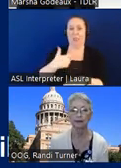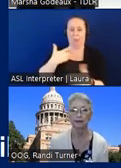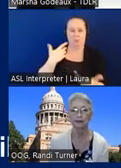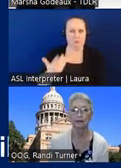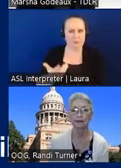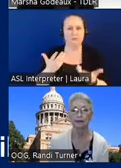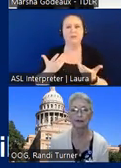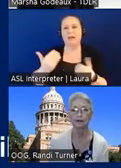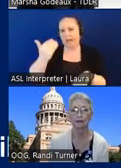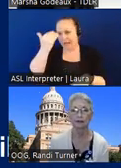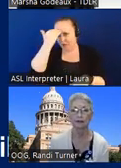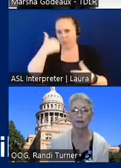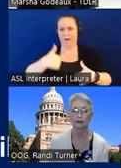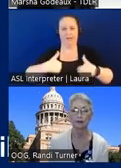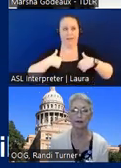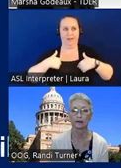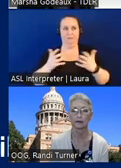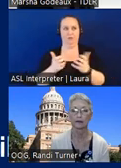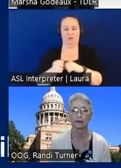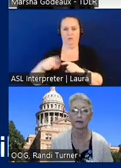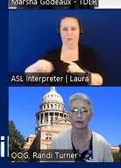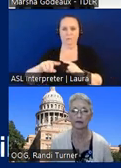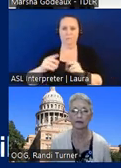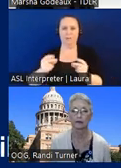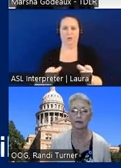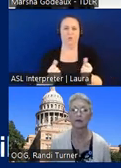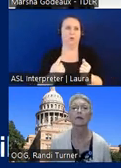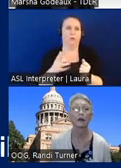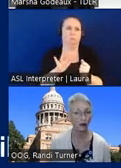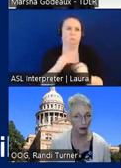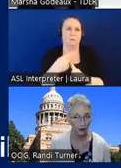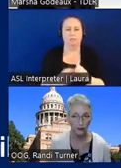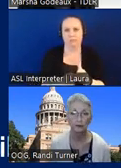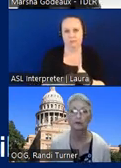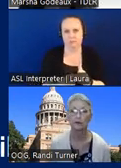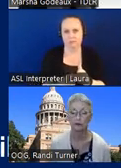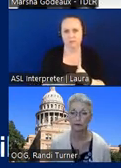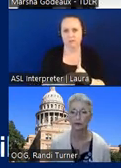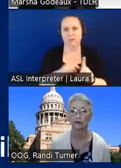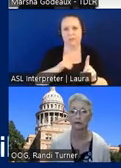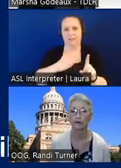i know that when i'm talking to them a quick one is a month okay so that's my little tiny portion